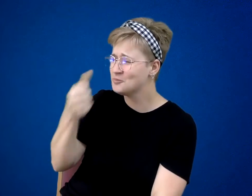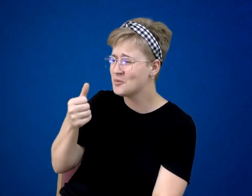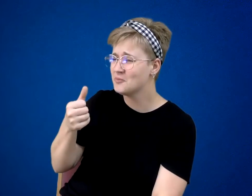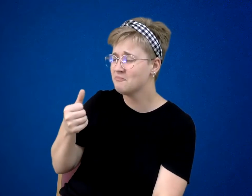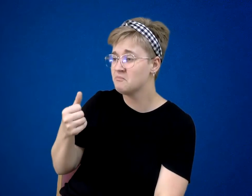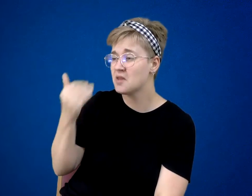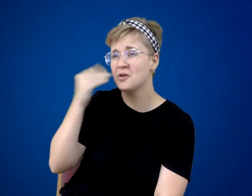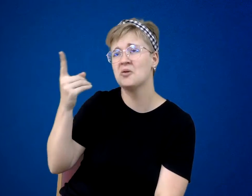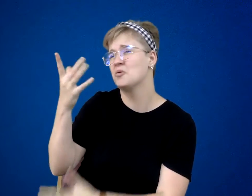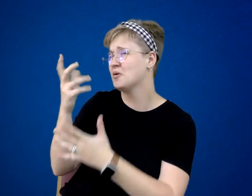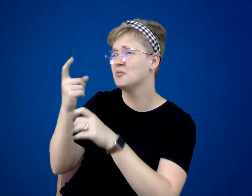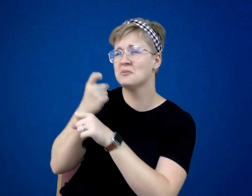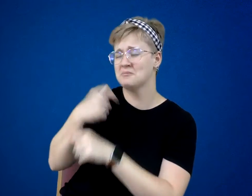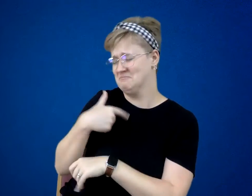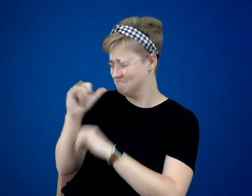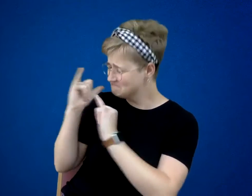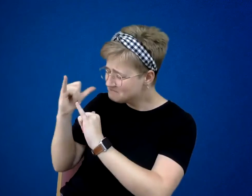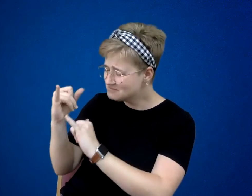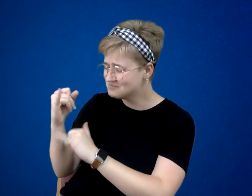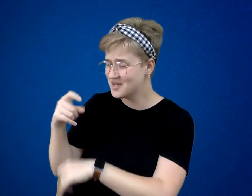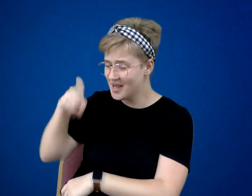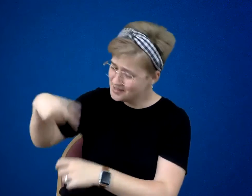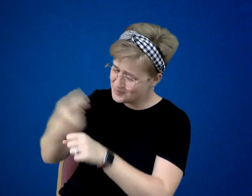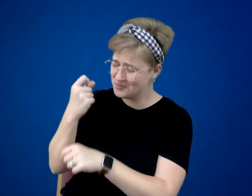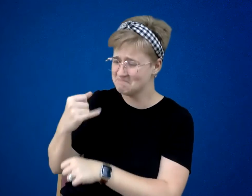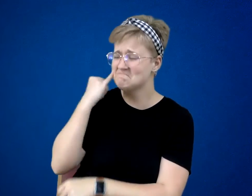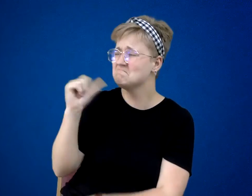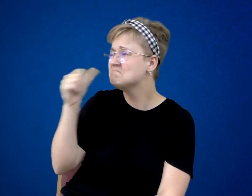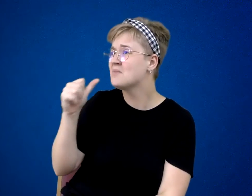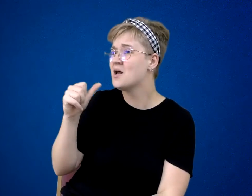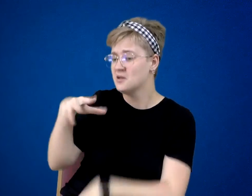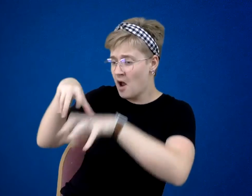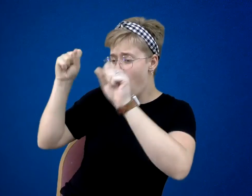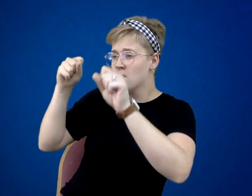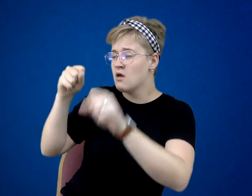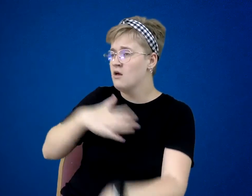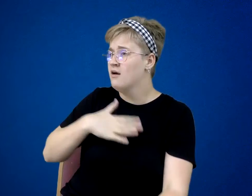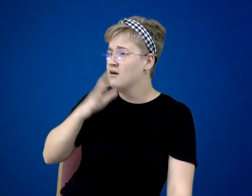If I don’t, they’re gonna take away our farm. They have the right.